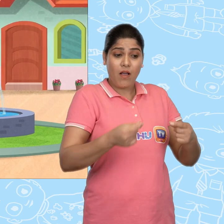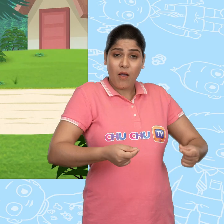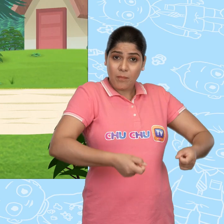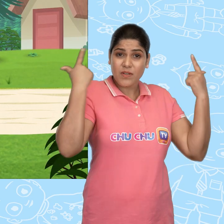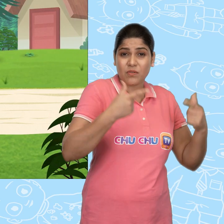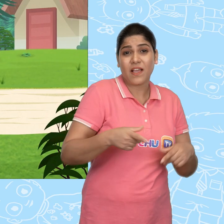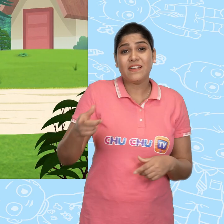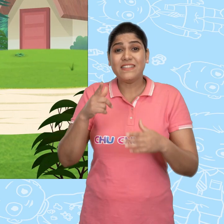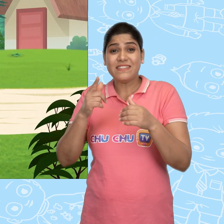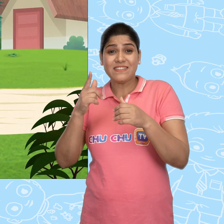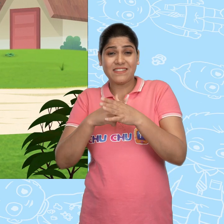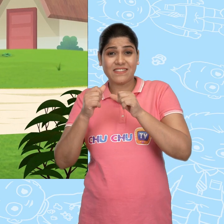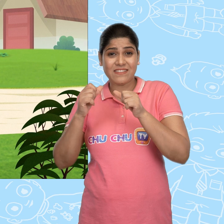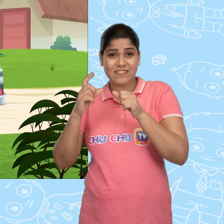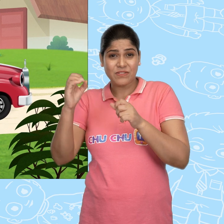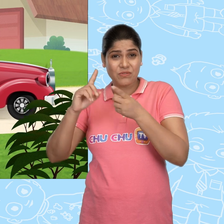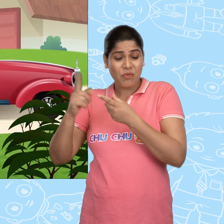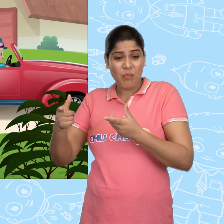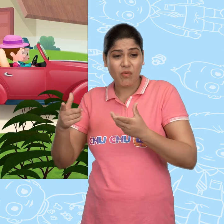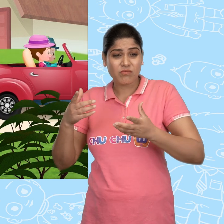Joe was very curious to know how.